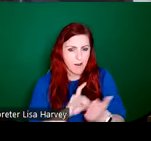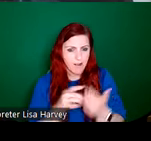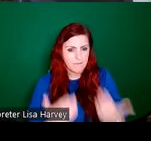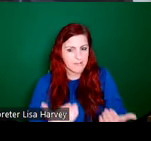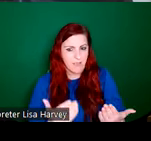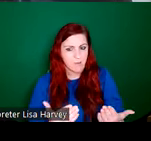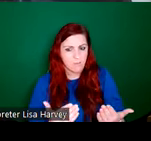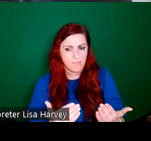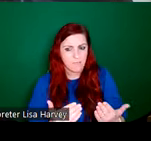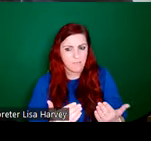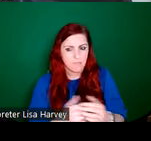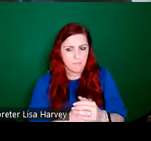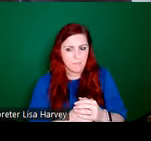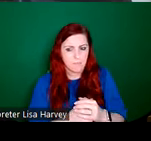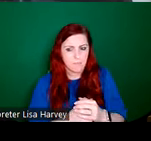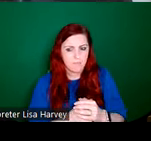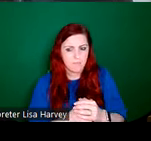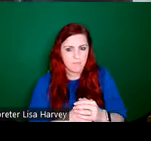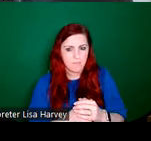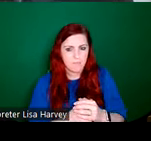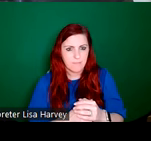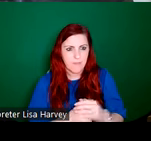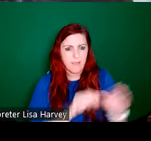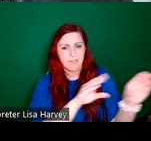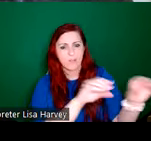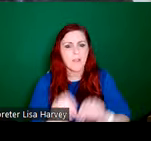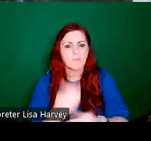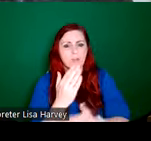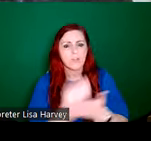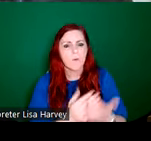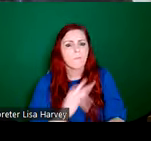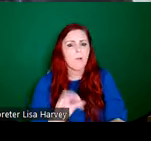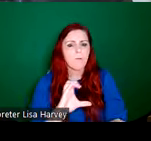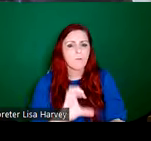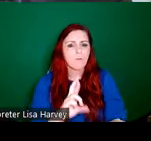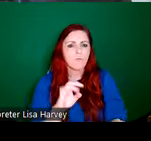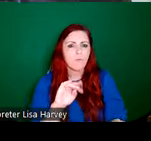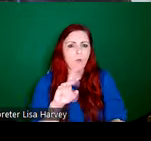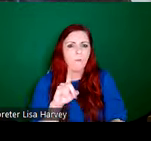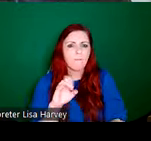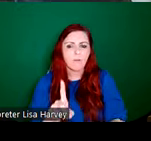actually transferred from the Crawford Art Gallery. So these watercolour designs